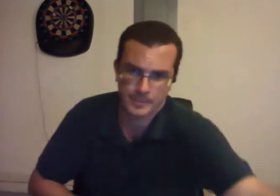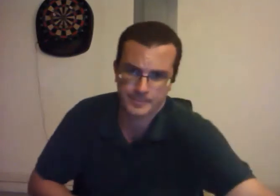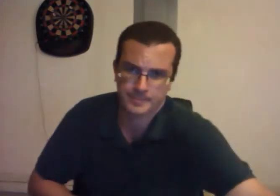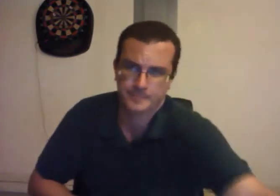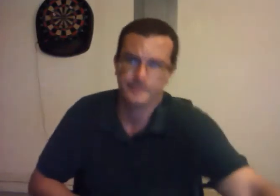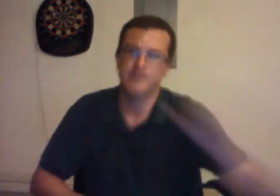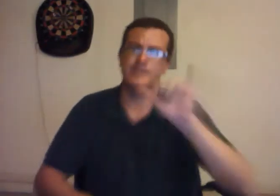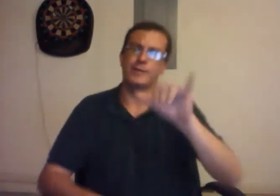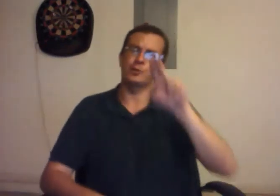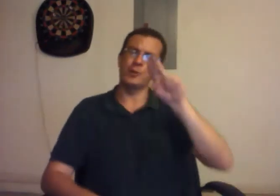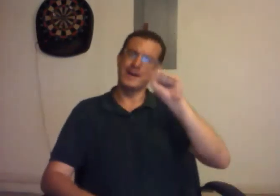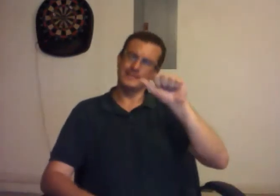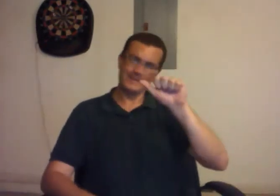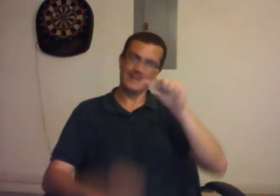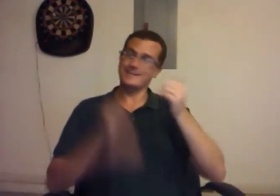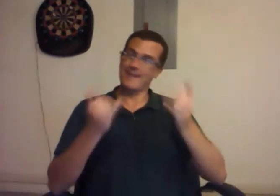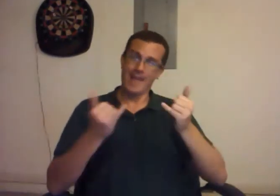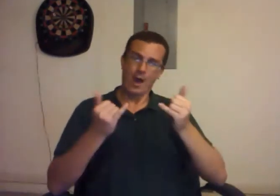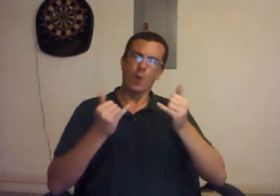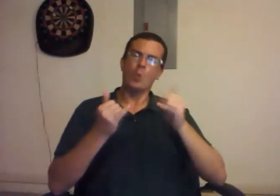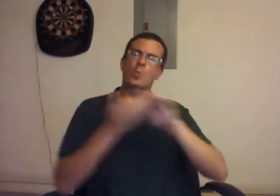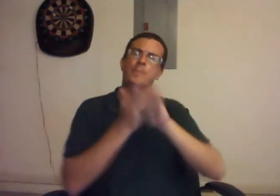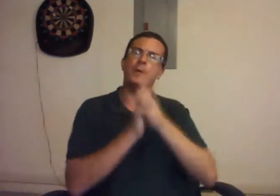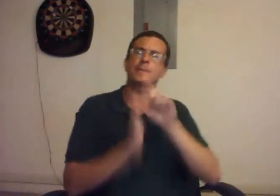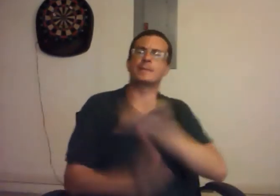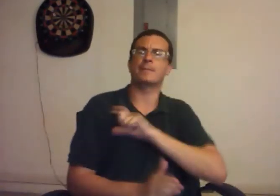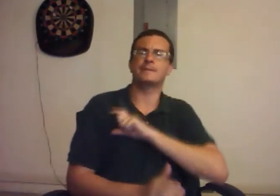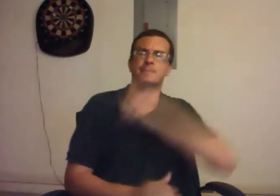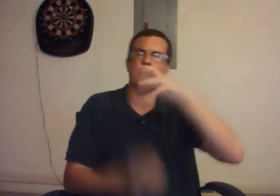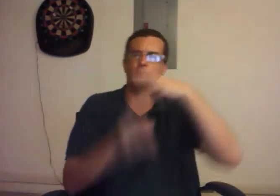The USA now has become the policeman of the World.